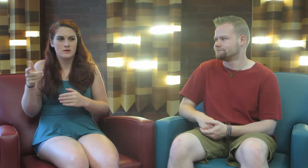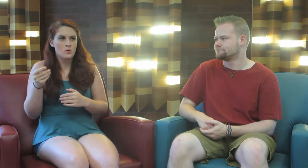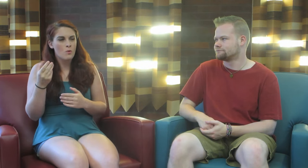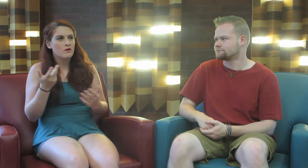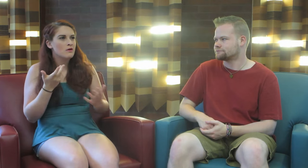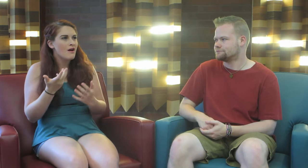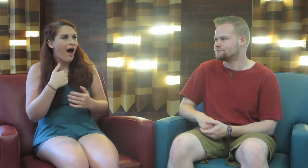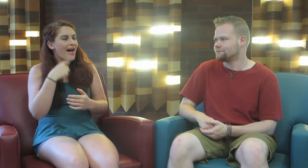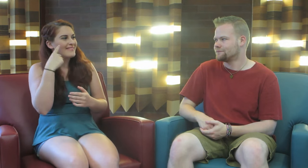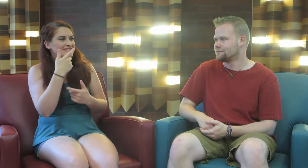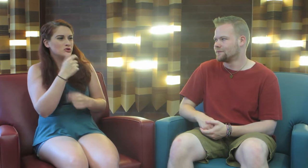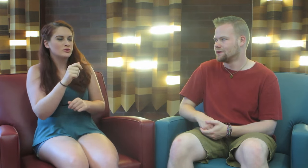So... I think it’s interesting.